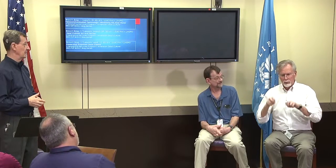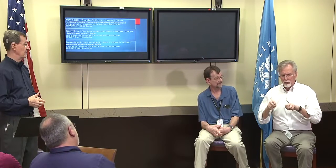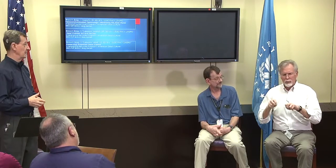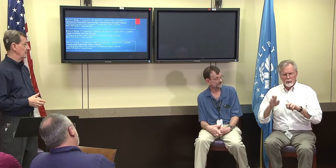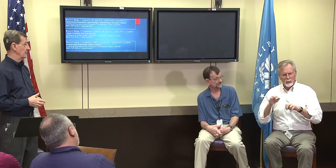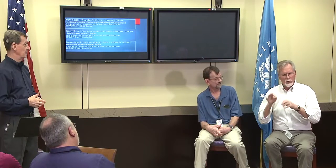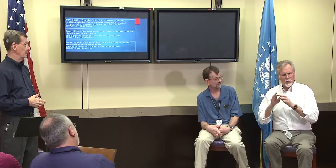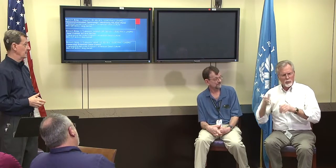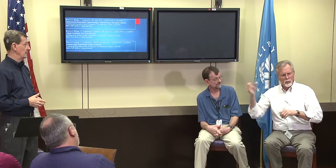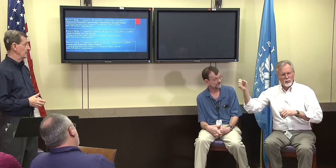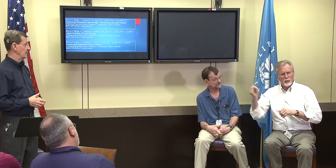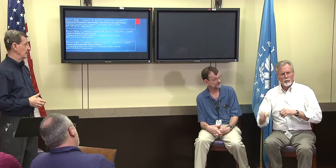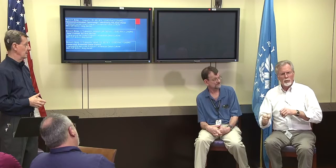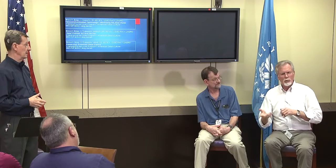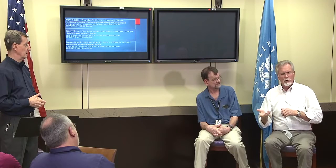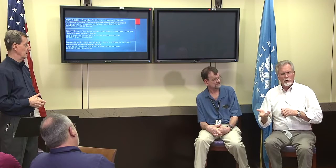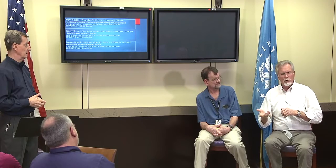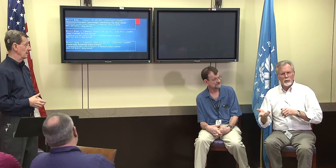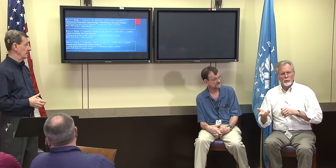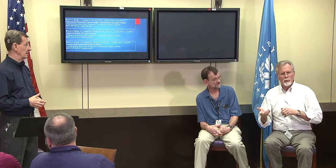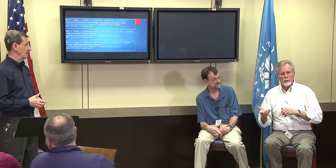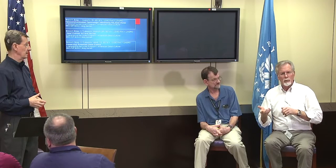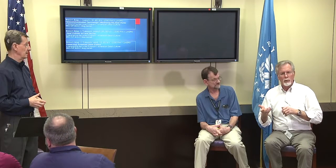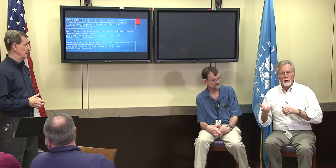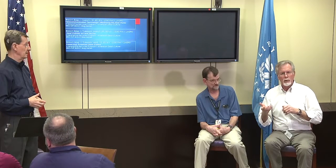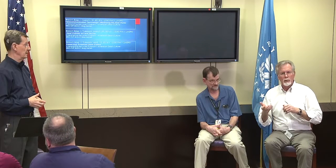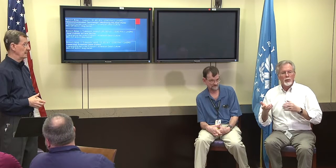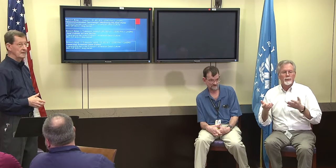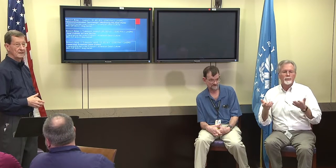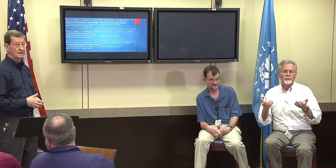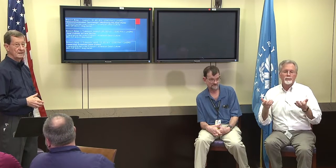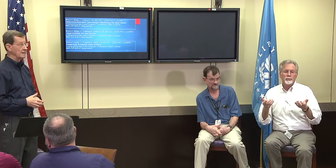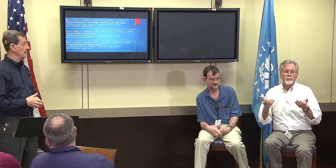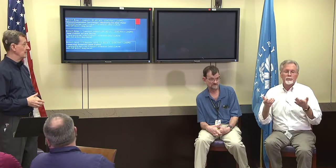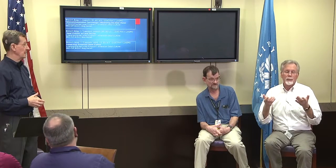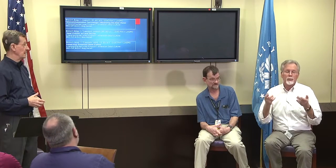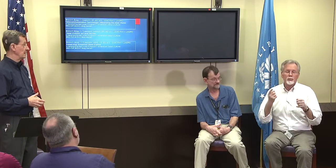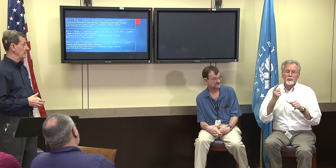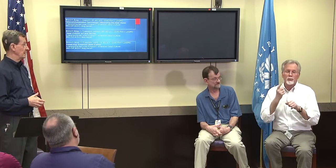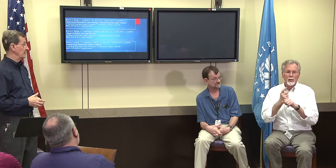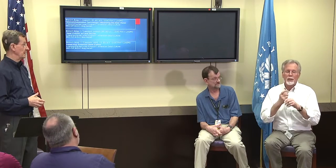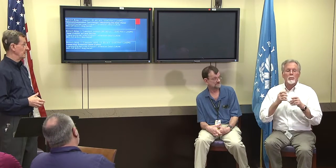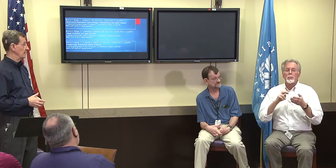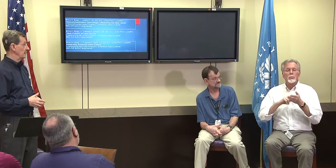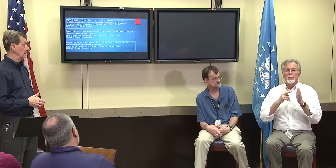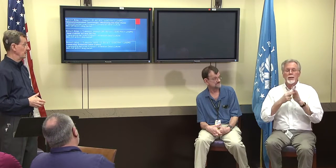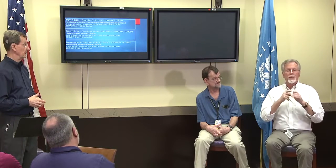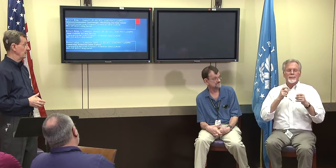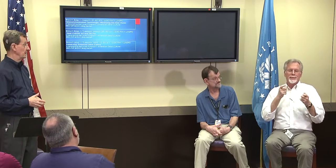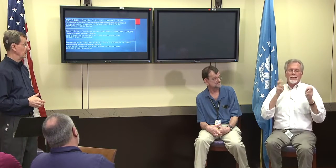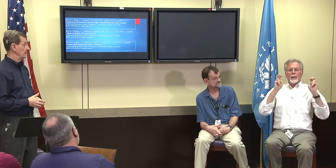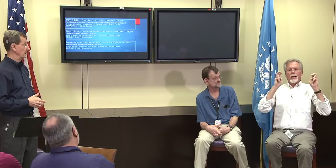If you're in the same room with the deaf person, you should just bring an interpreter in.